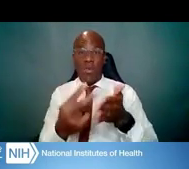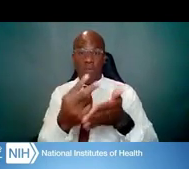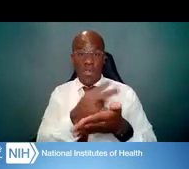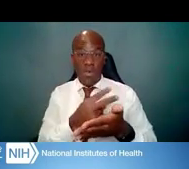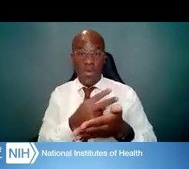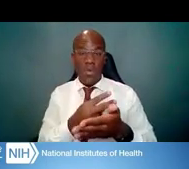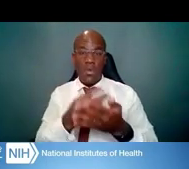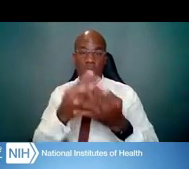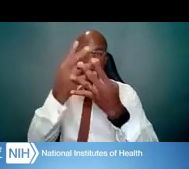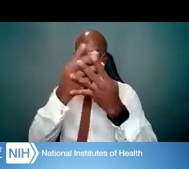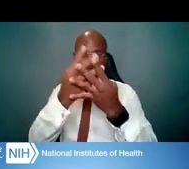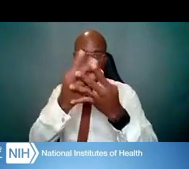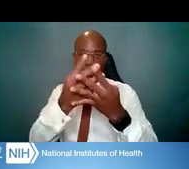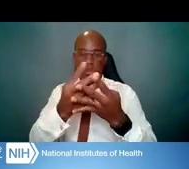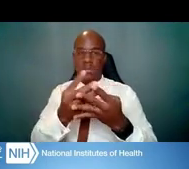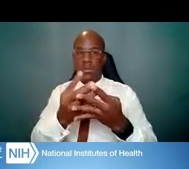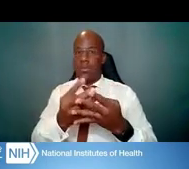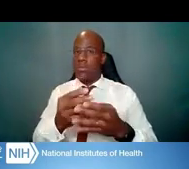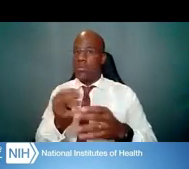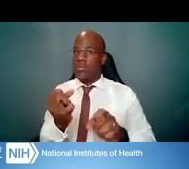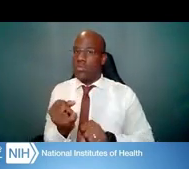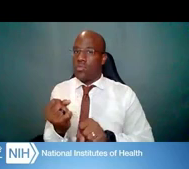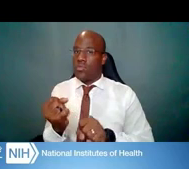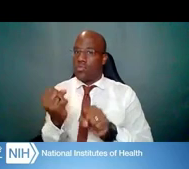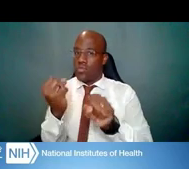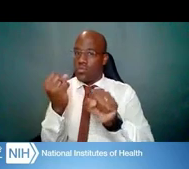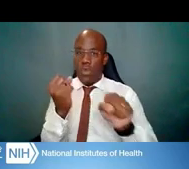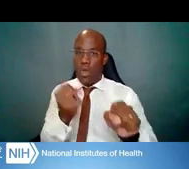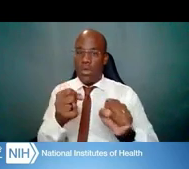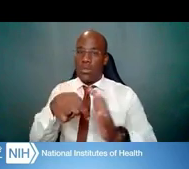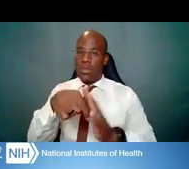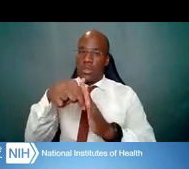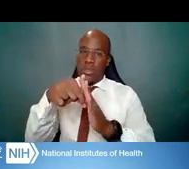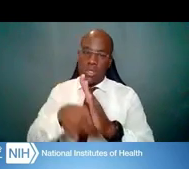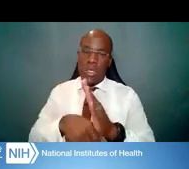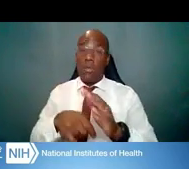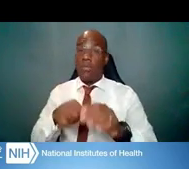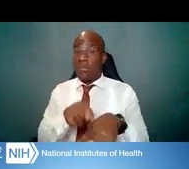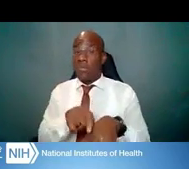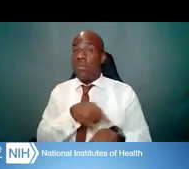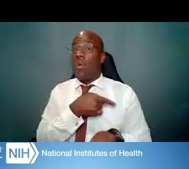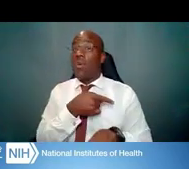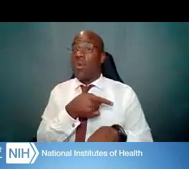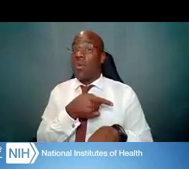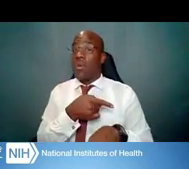because we want to see you get a very competitive package. You're coming with money,